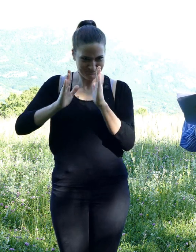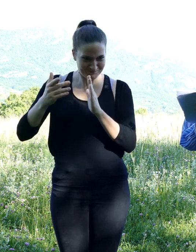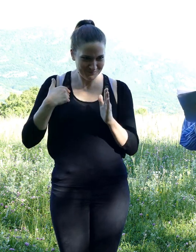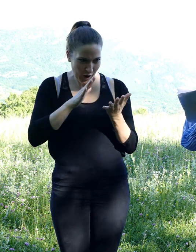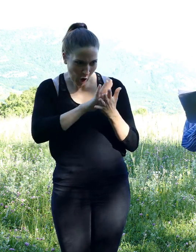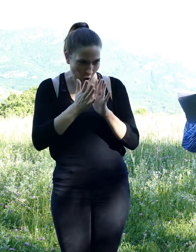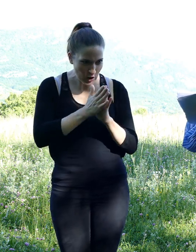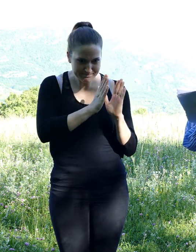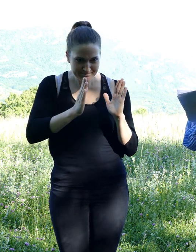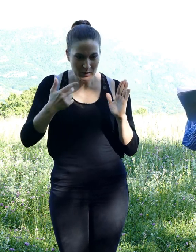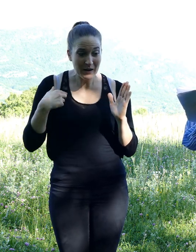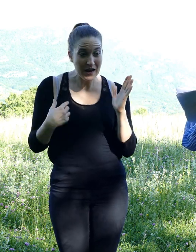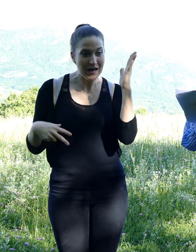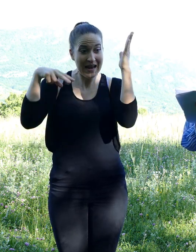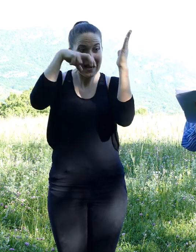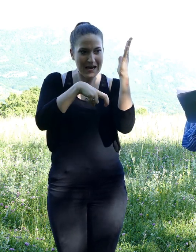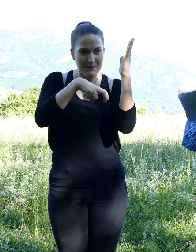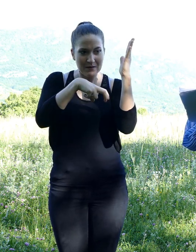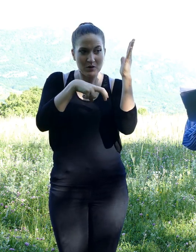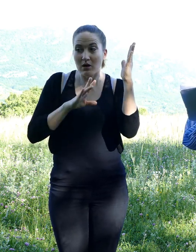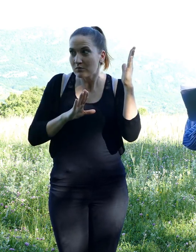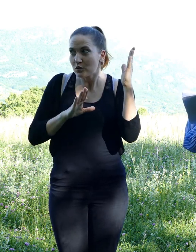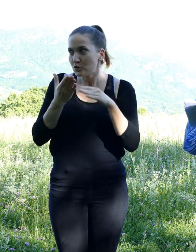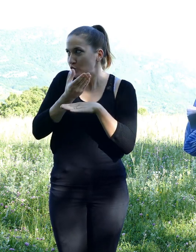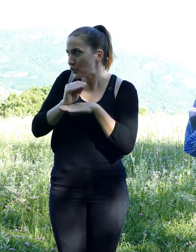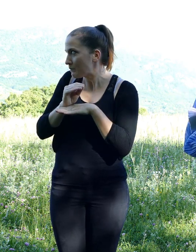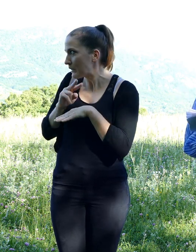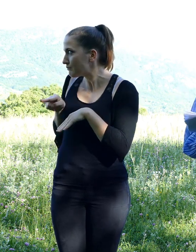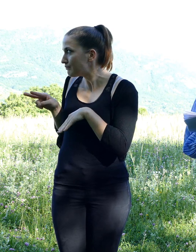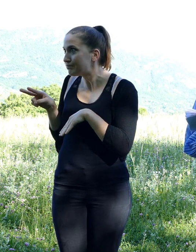Before entering his hide, he made sure no predator was watching.